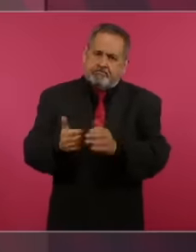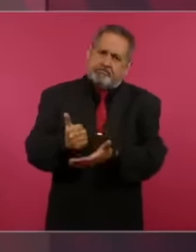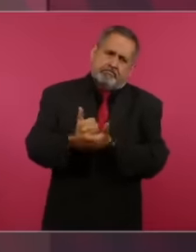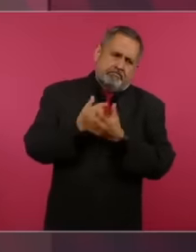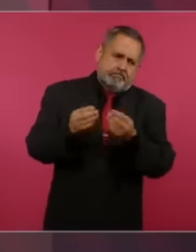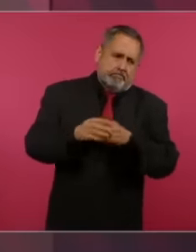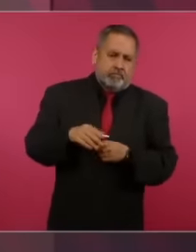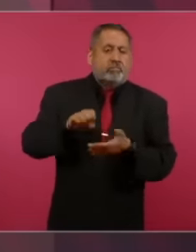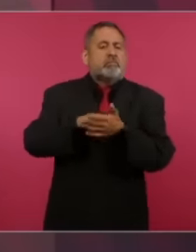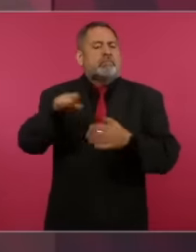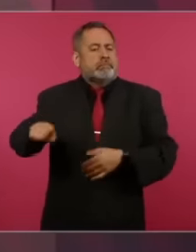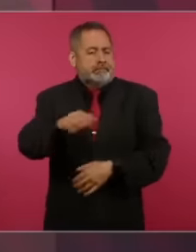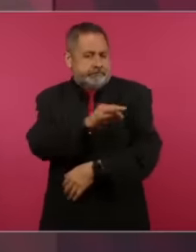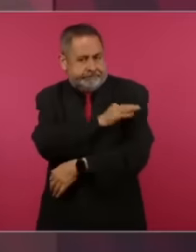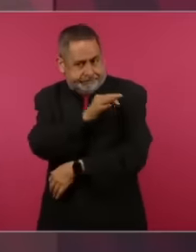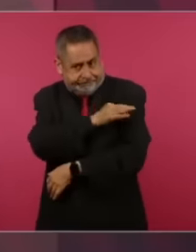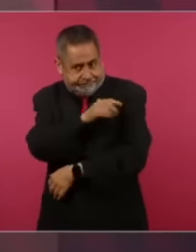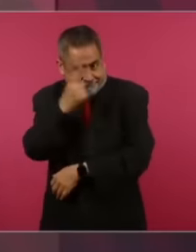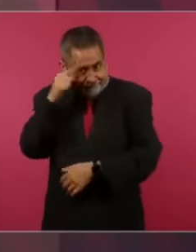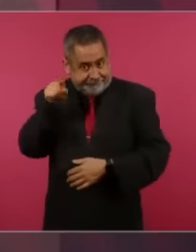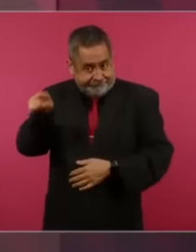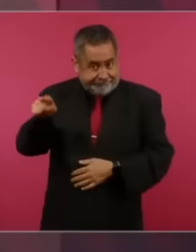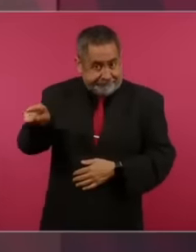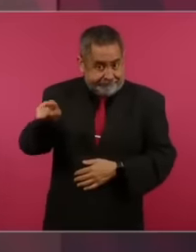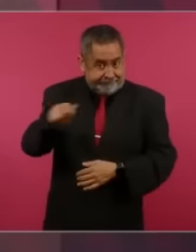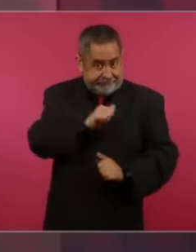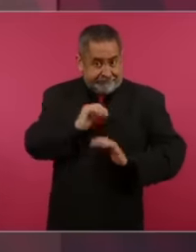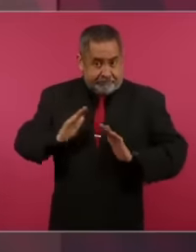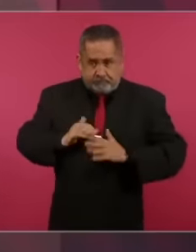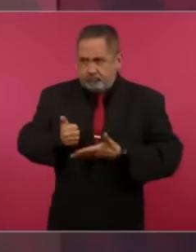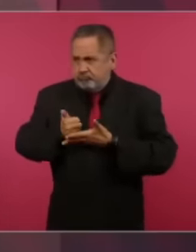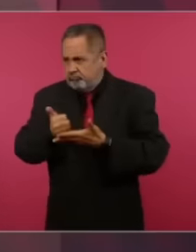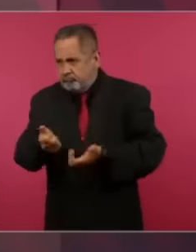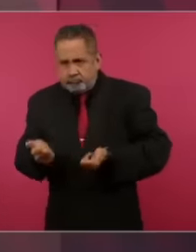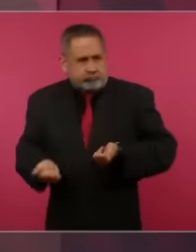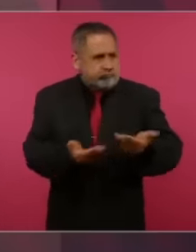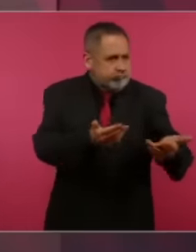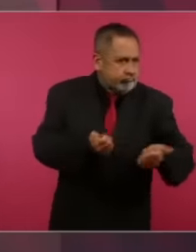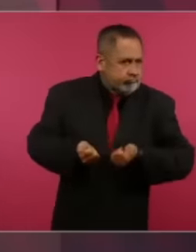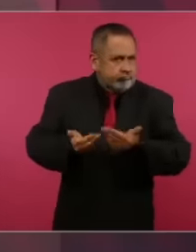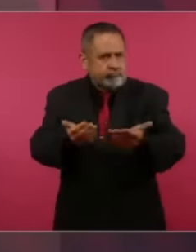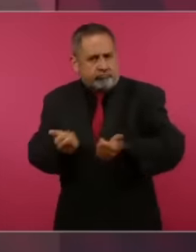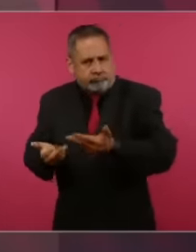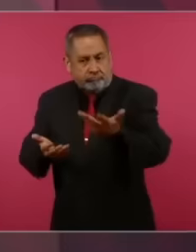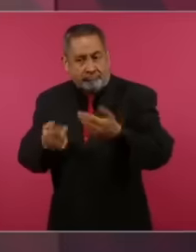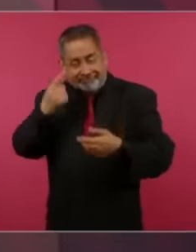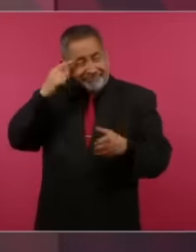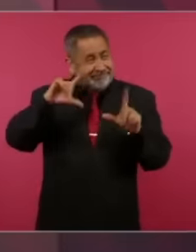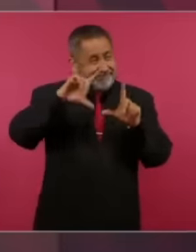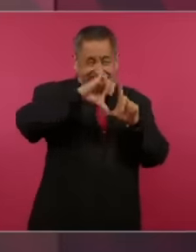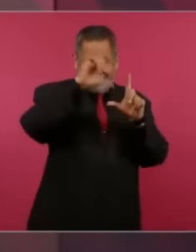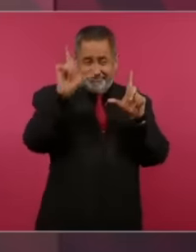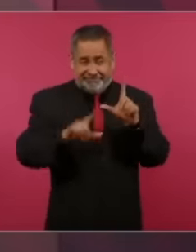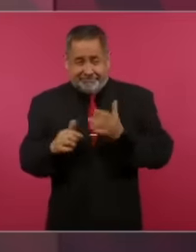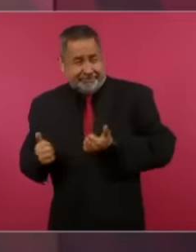the vaccines. Yes, how can you imagine distributing them throughout Mexico, even in the most